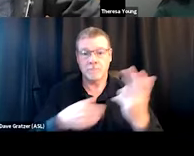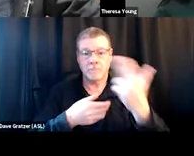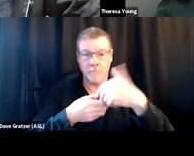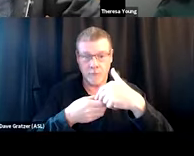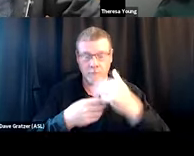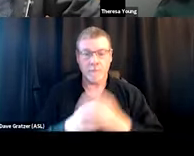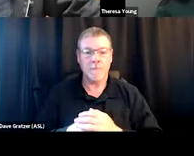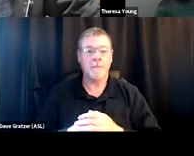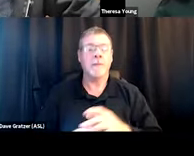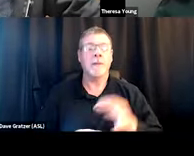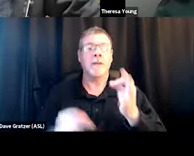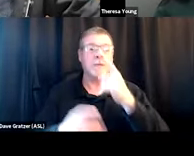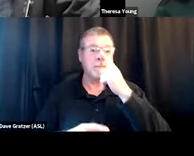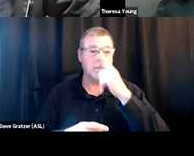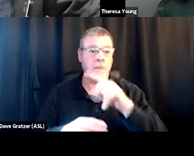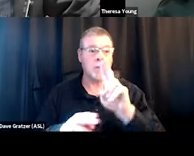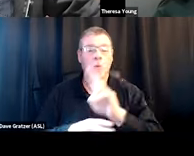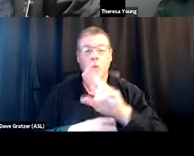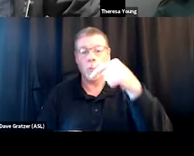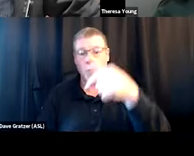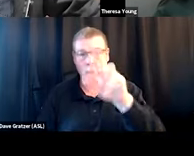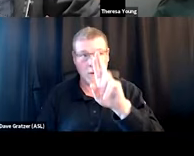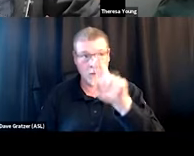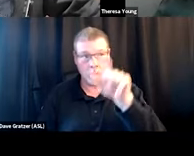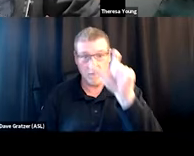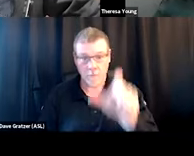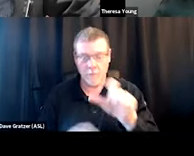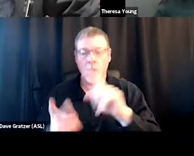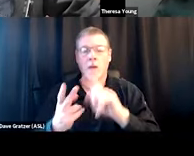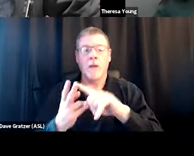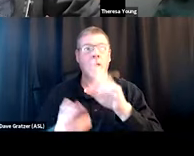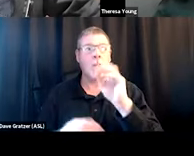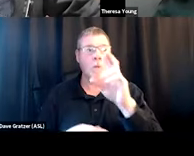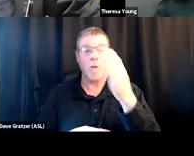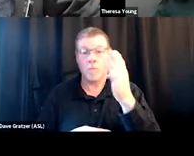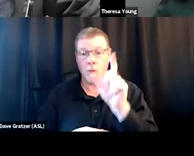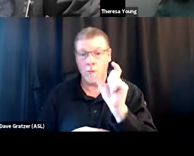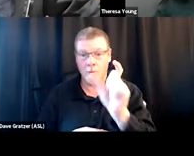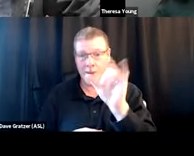if you could please either use the QR code or the link, or the link that Alisha dropped in the chat